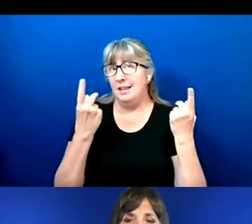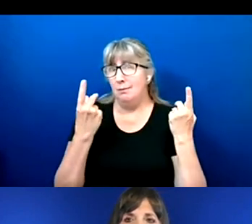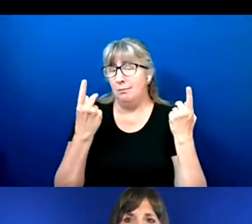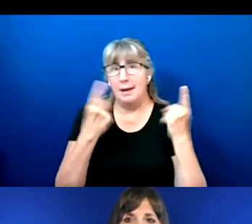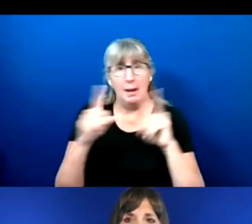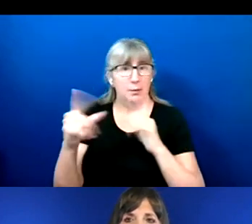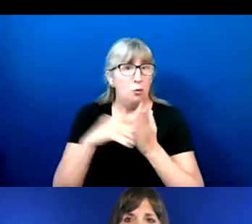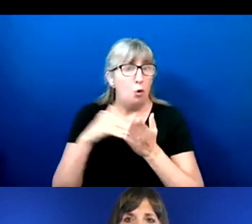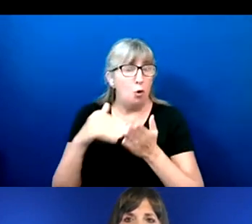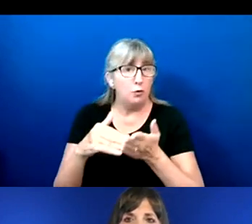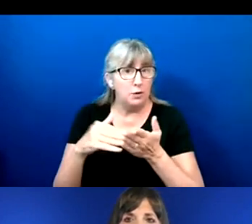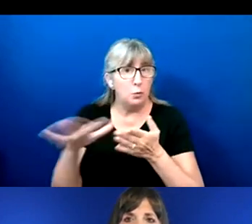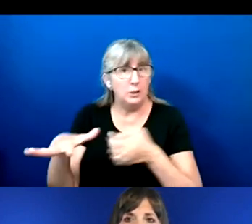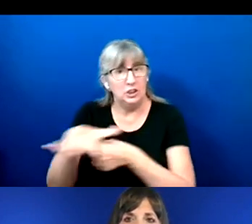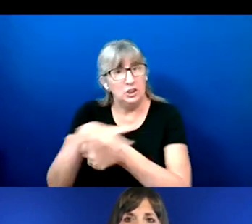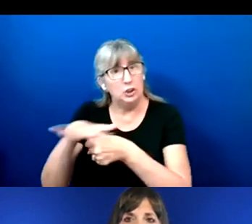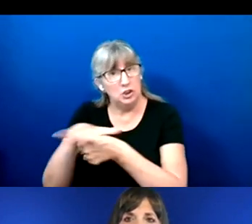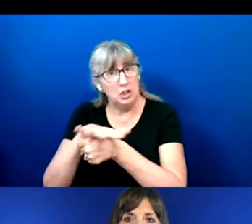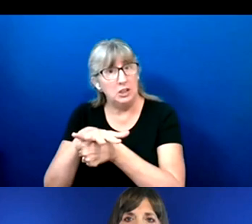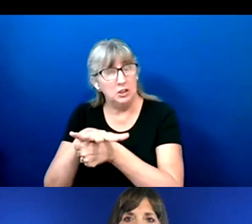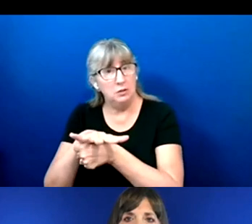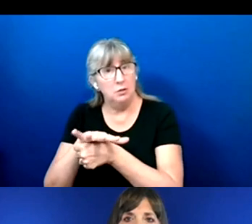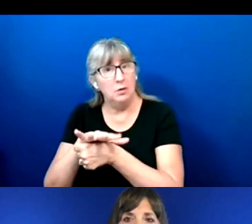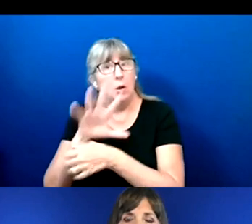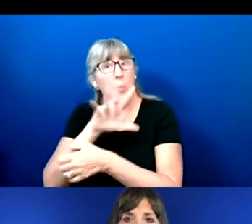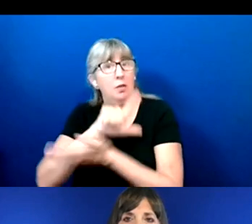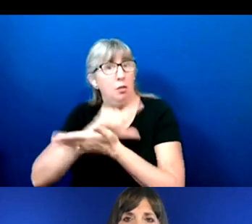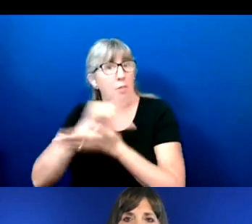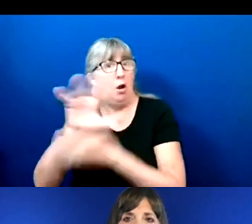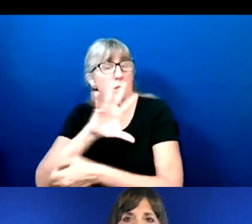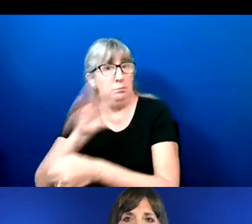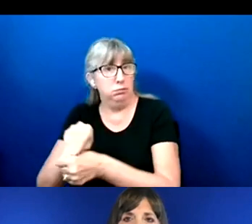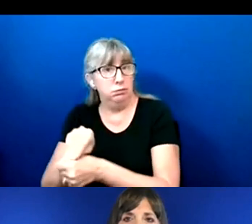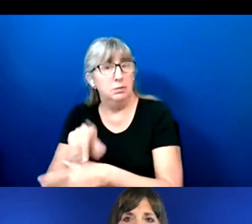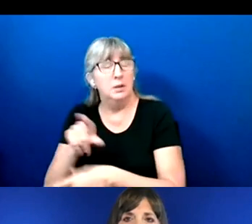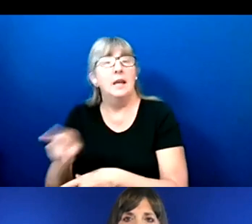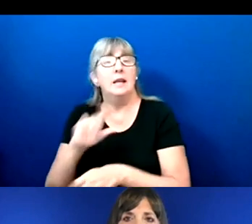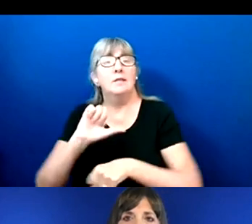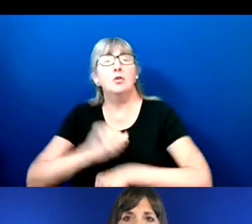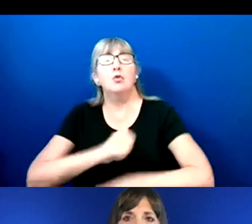covered by law to provide assistance is the creation of advisory committees, right?